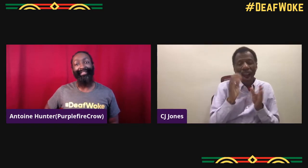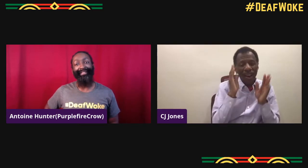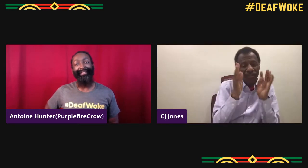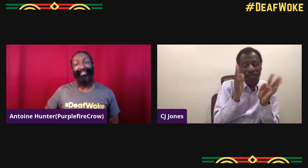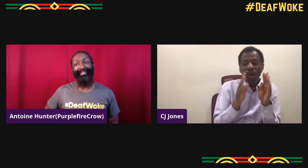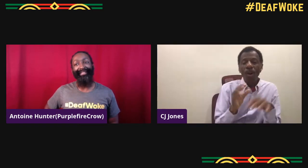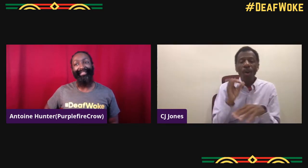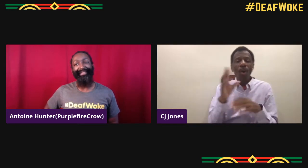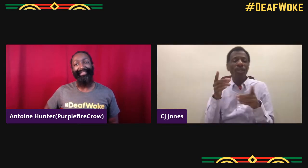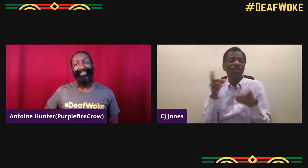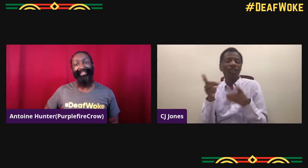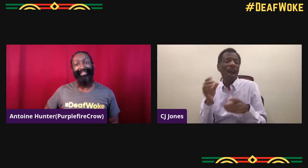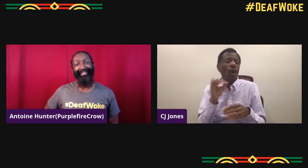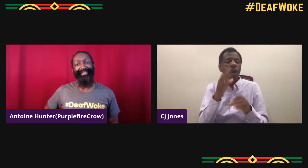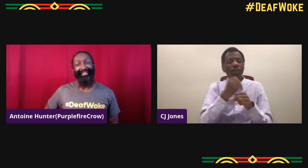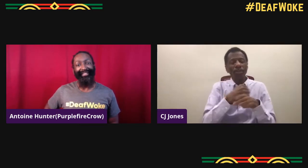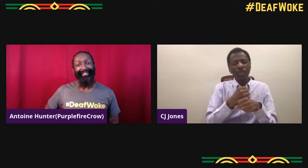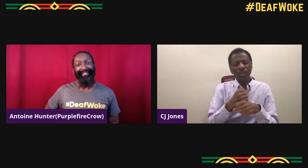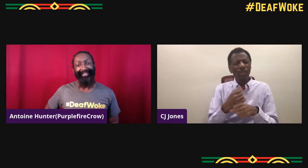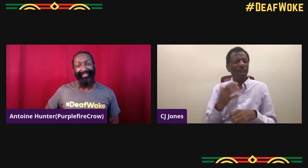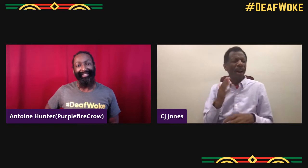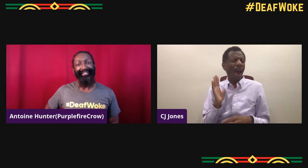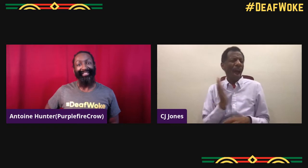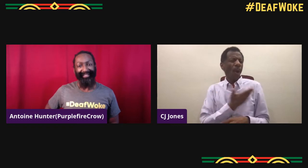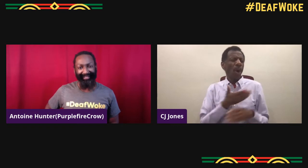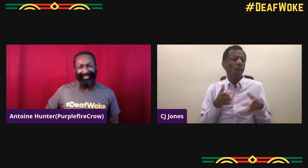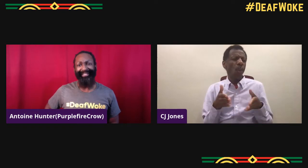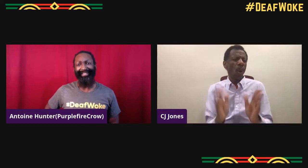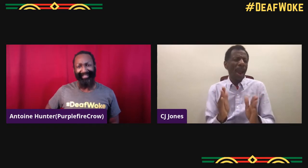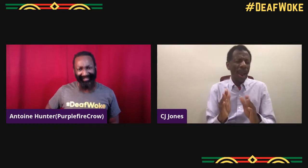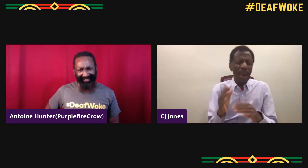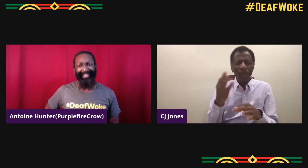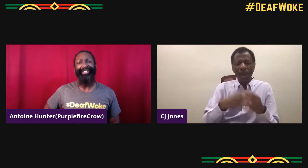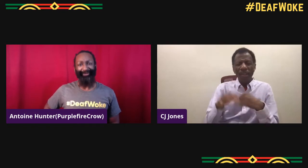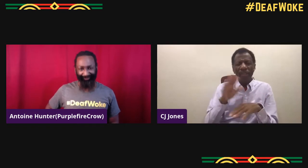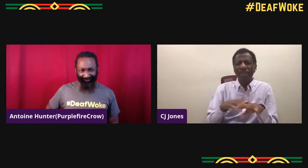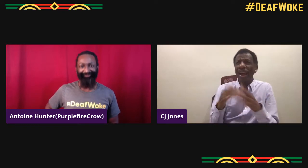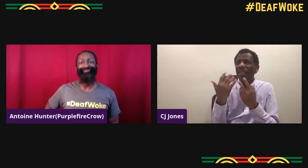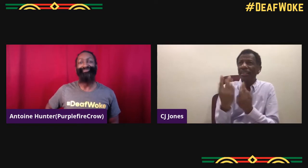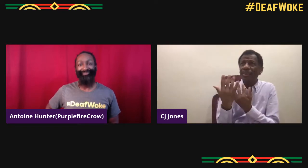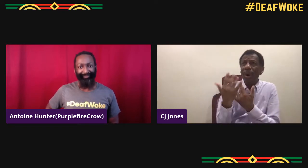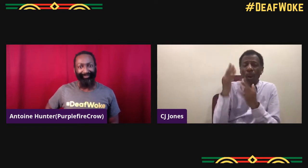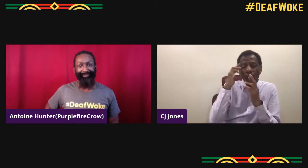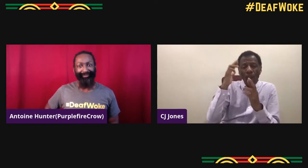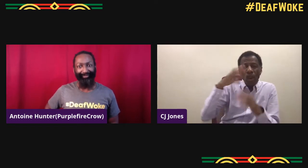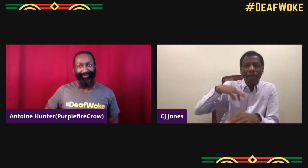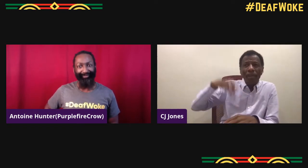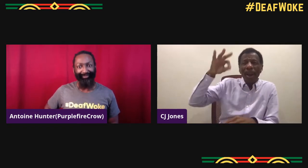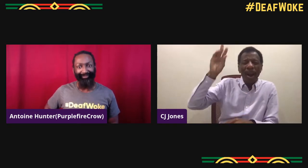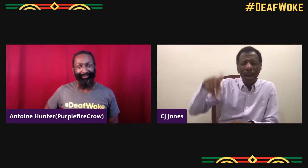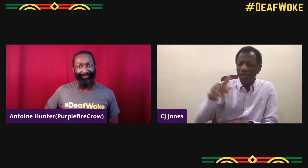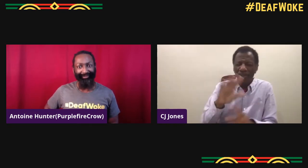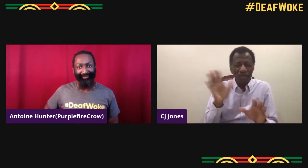at these different residential schools when we toured and it was just showing our own way